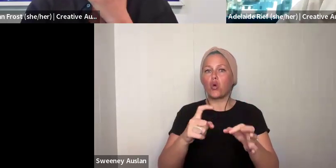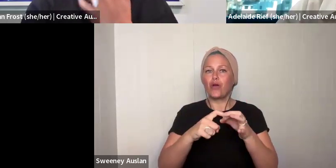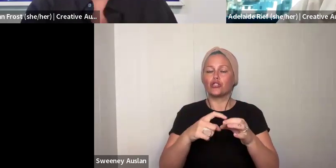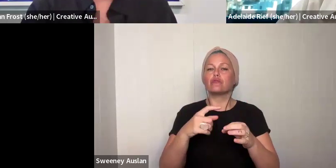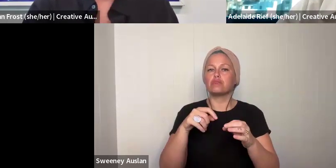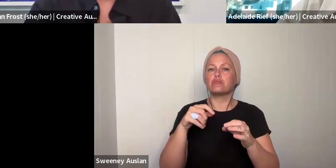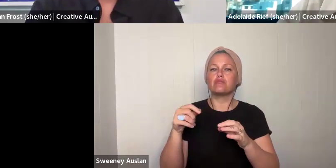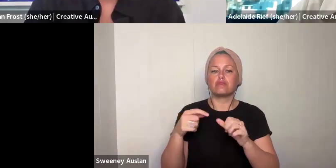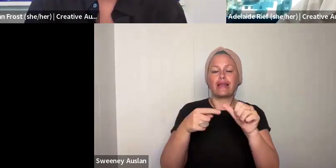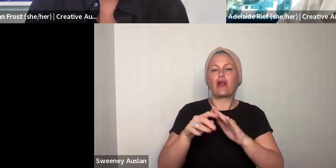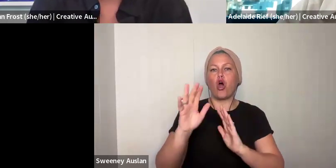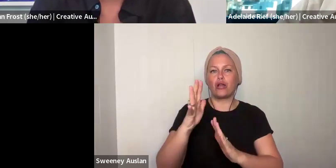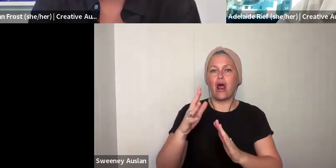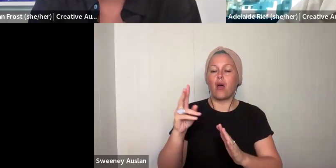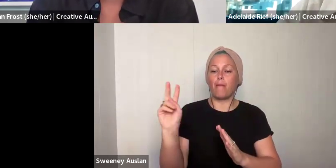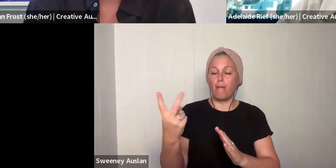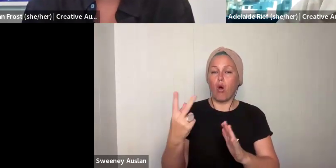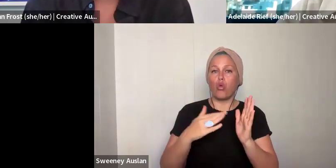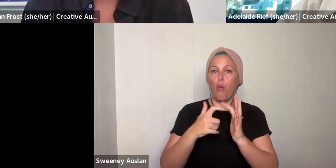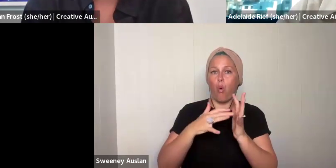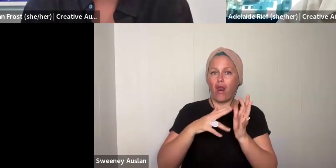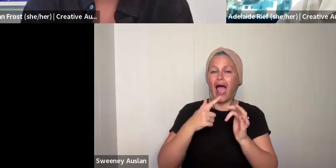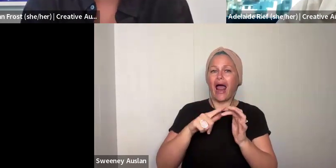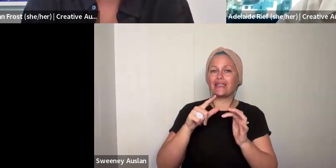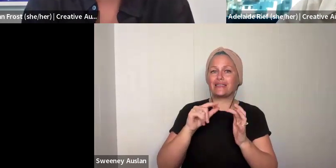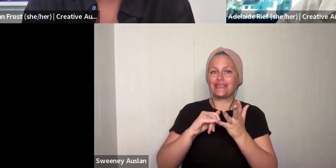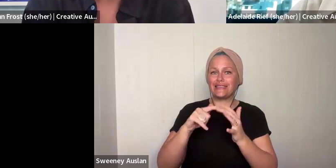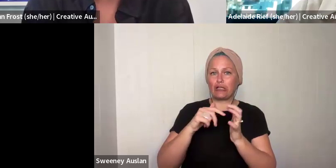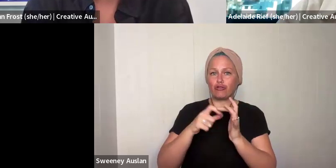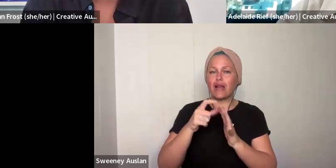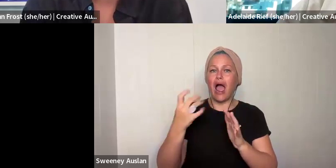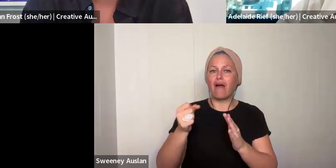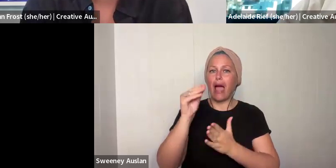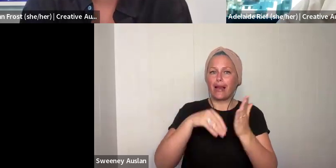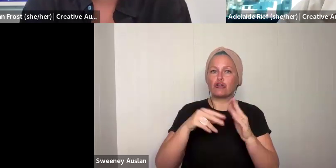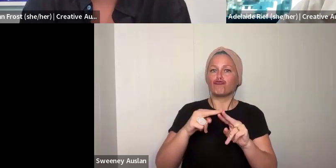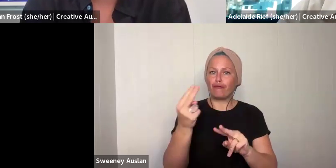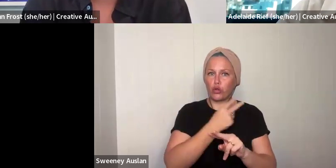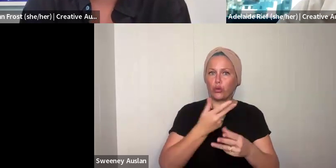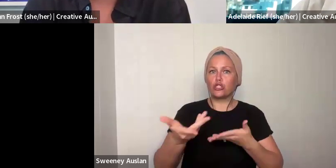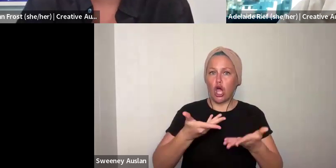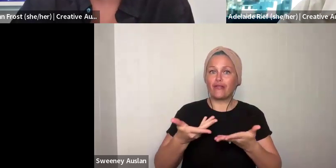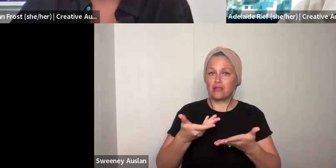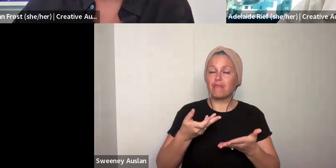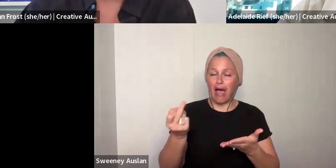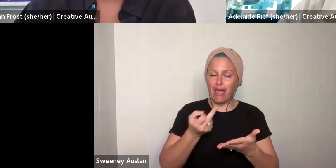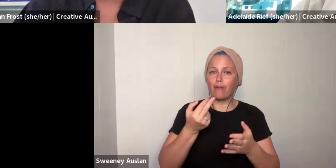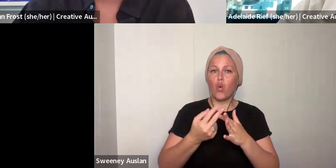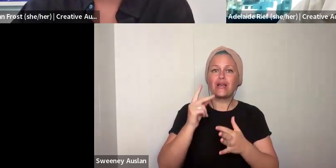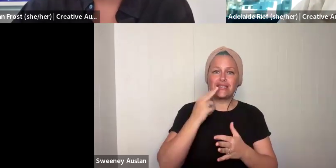Sigurd McDonald, who is an Auslan user. She can assist with queries and Auslan. Morwenna and Sigrid both have application review